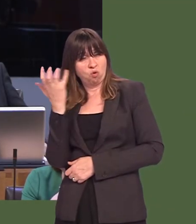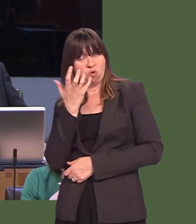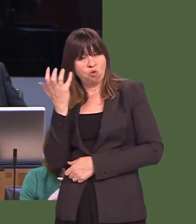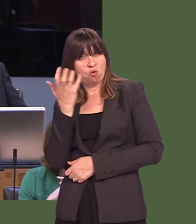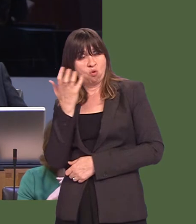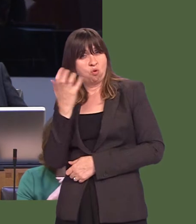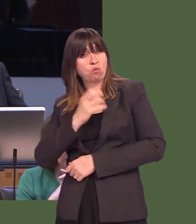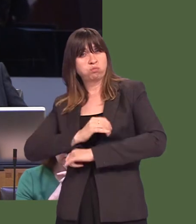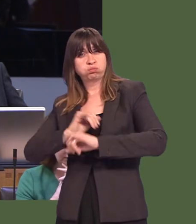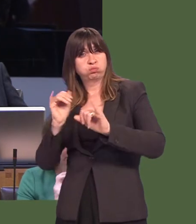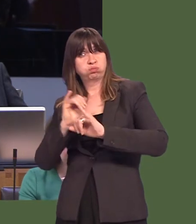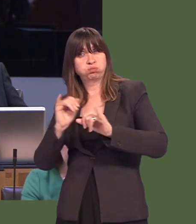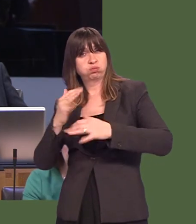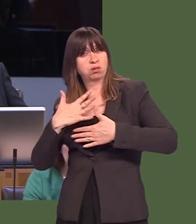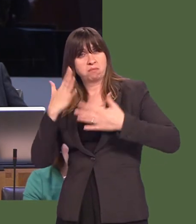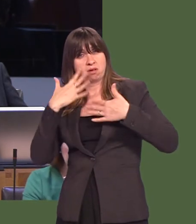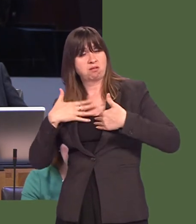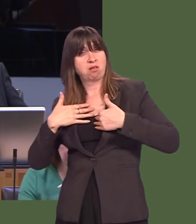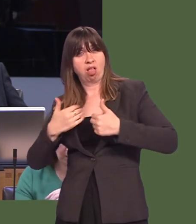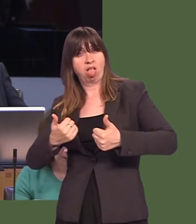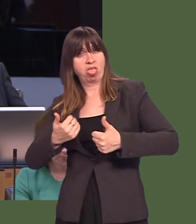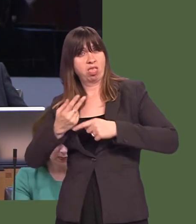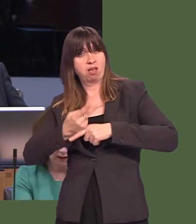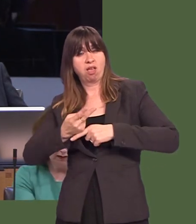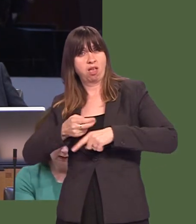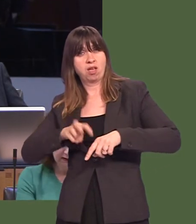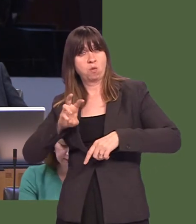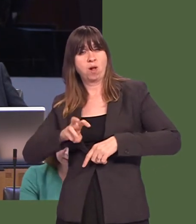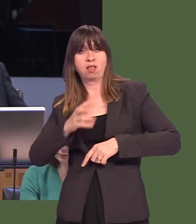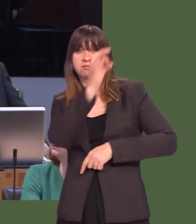is facing us in terms of mental health care in Wales?